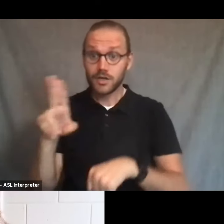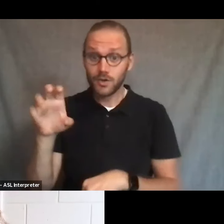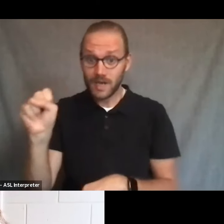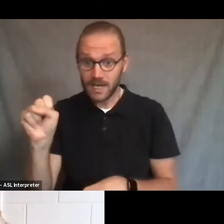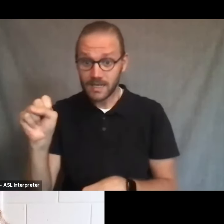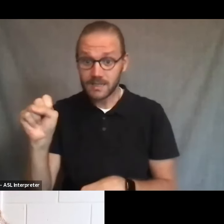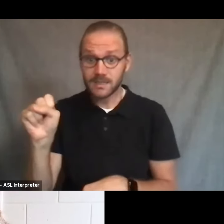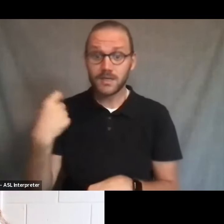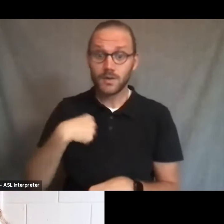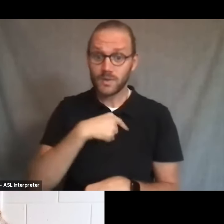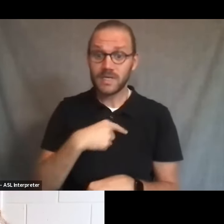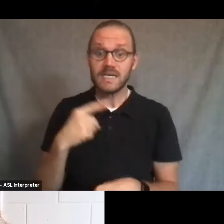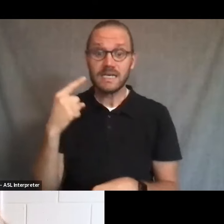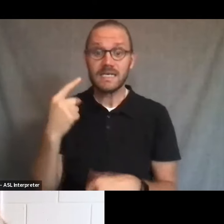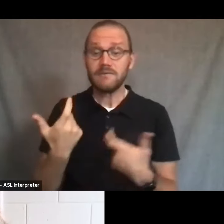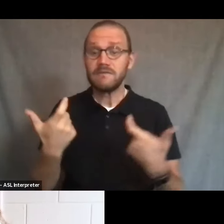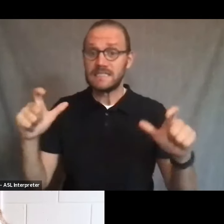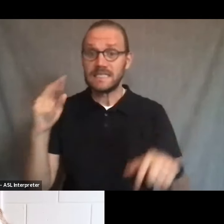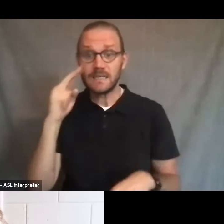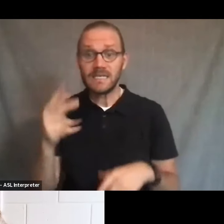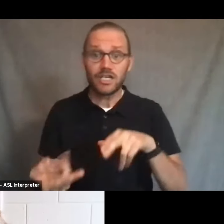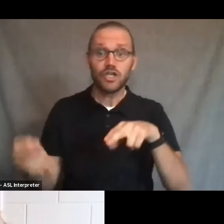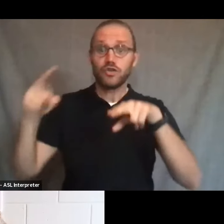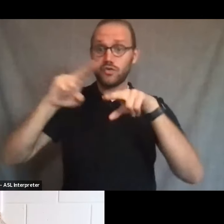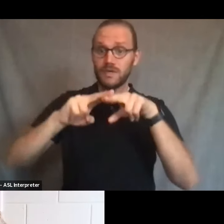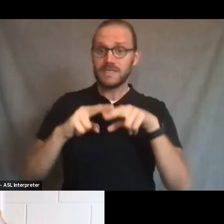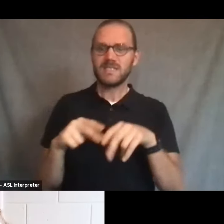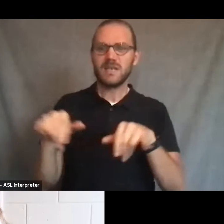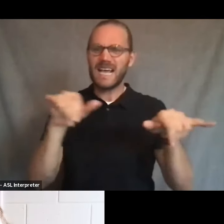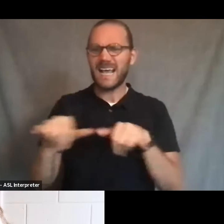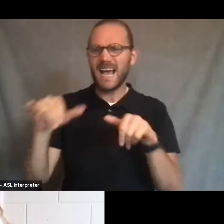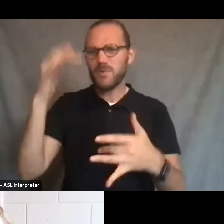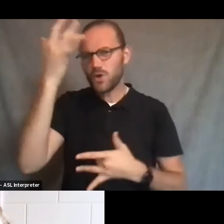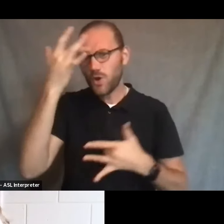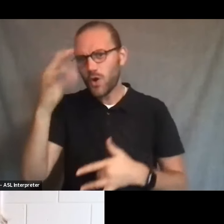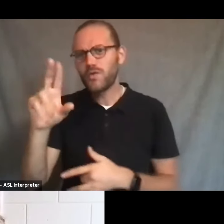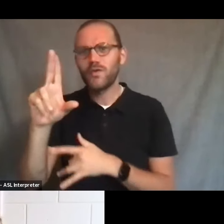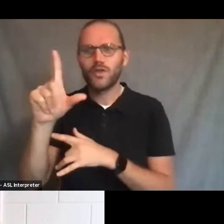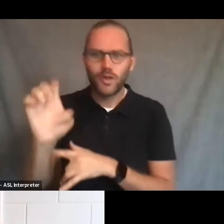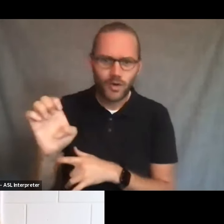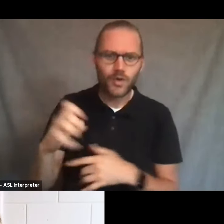we're experiencing a big increase in some of our other common cold and flu viruses. Respiratory syncytial virus